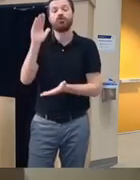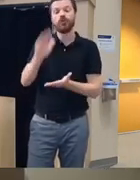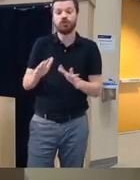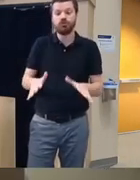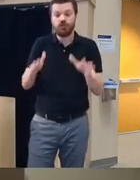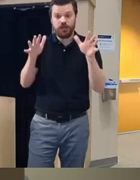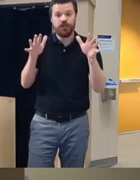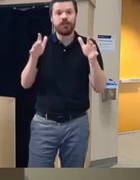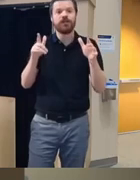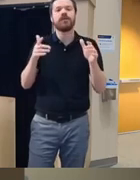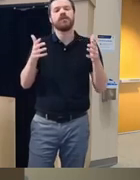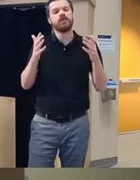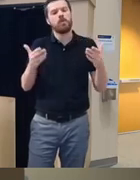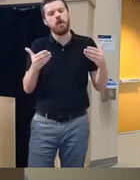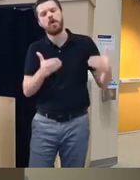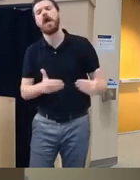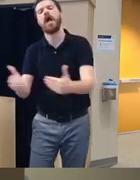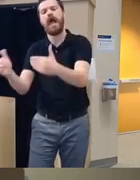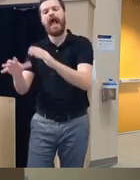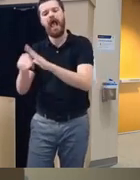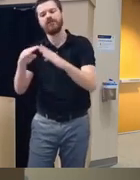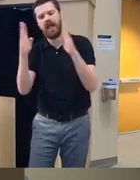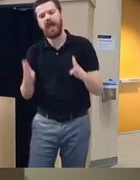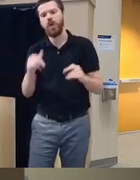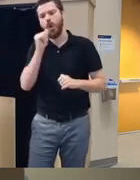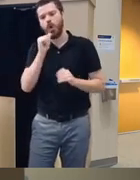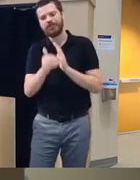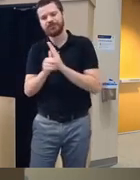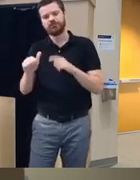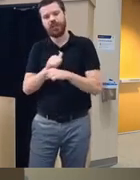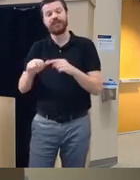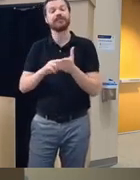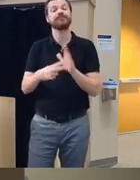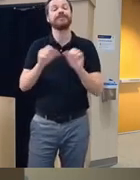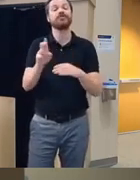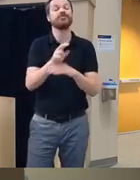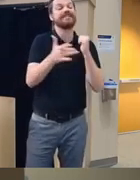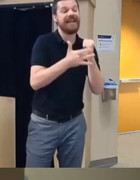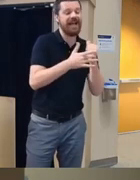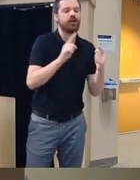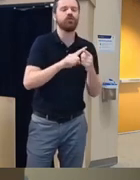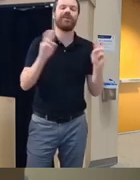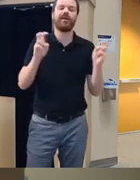coping skill that gets him out of the house so you could potentially use the technology as a venue to